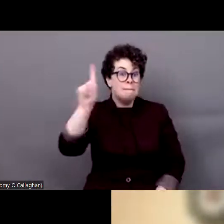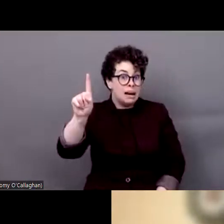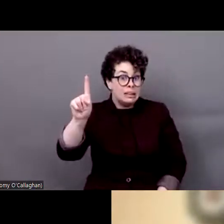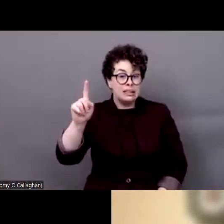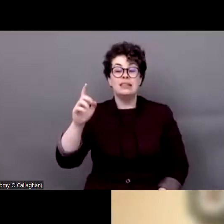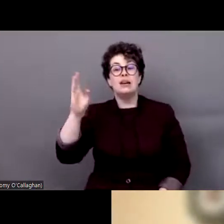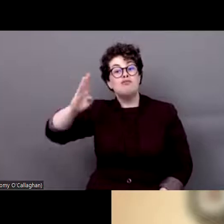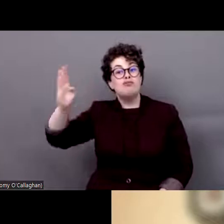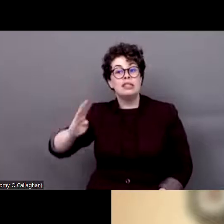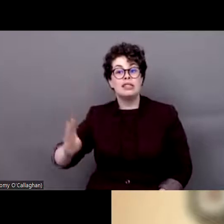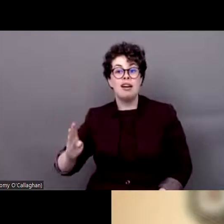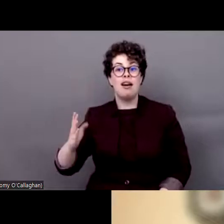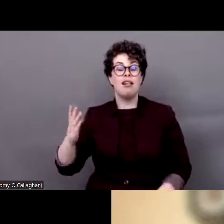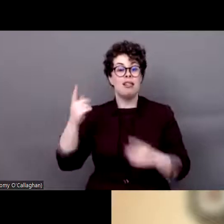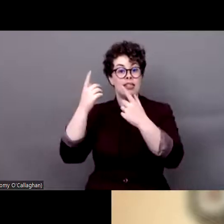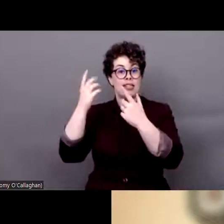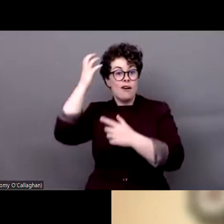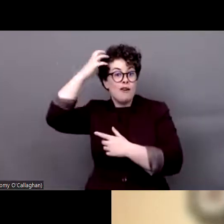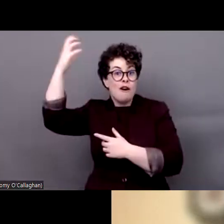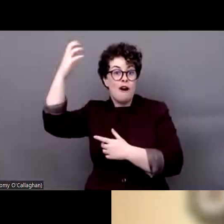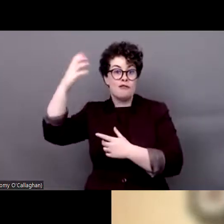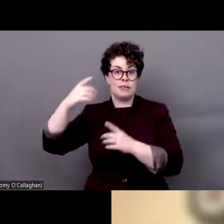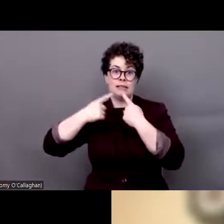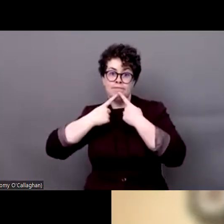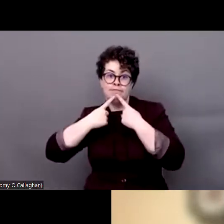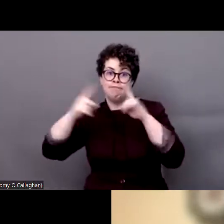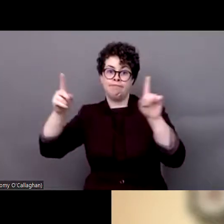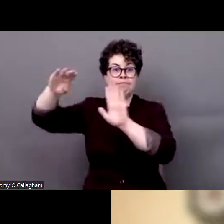this possibility and gave the opportunity for the